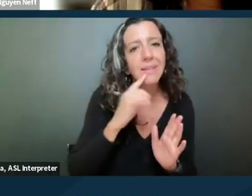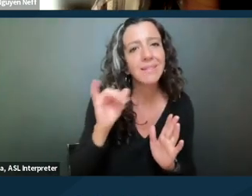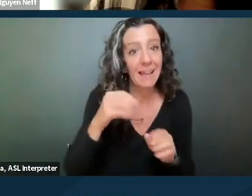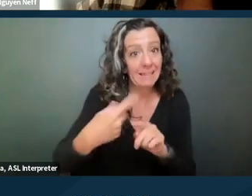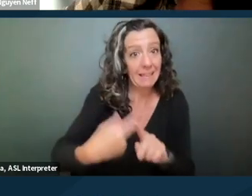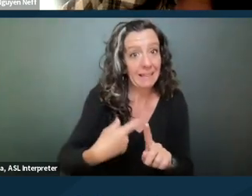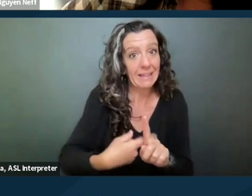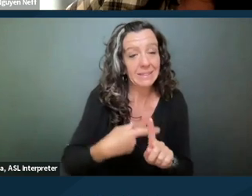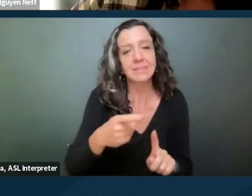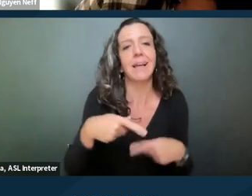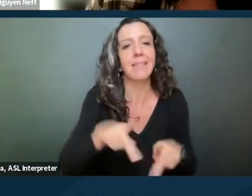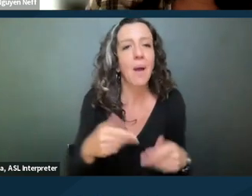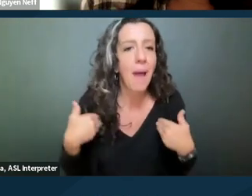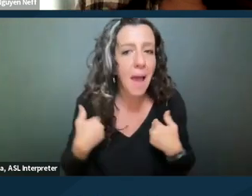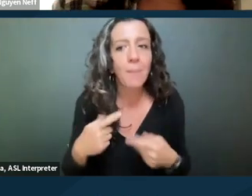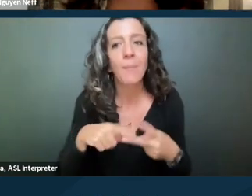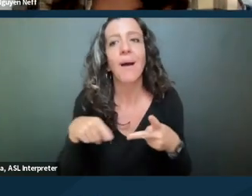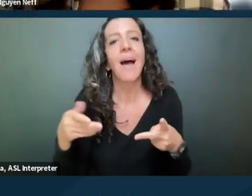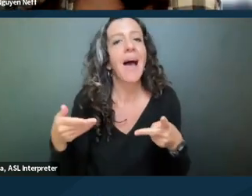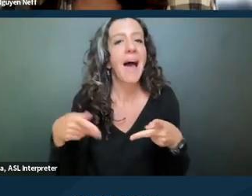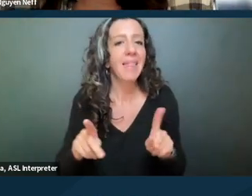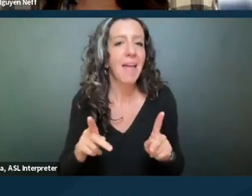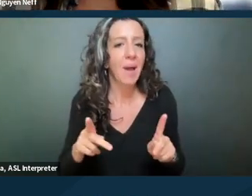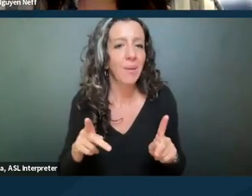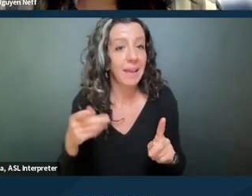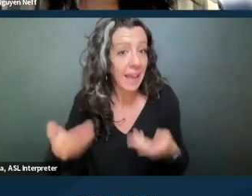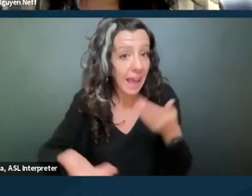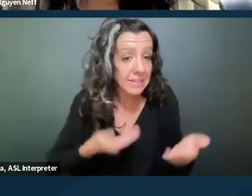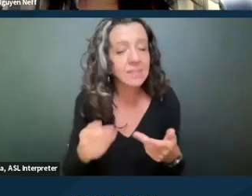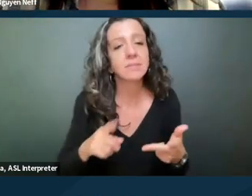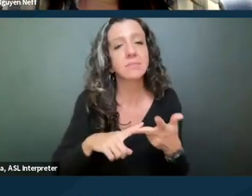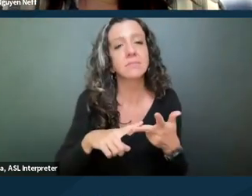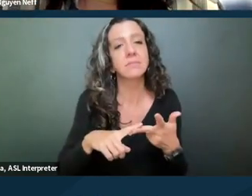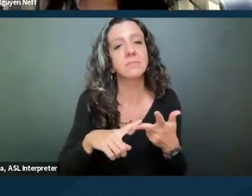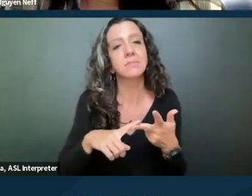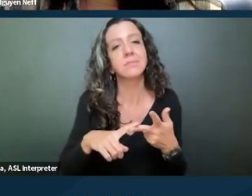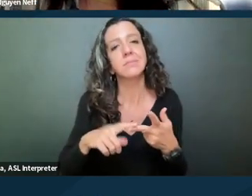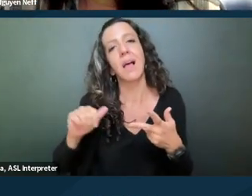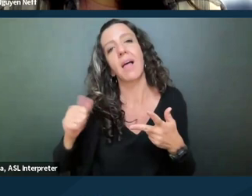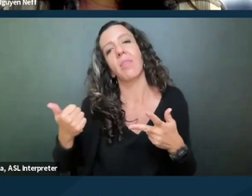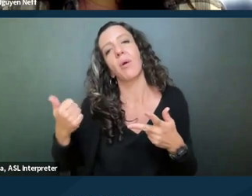allowing guests and subleasing, or allowing additional occupants